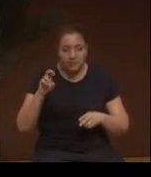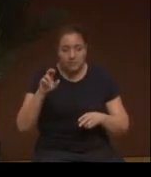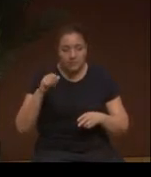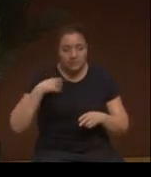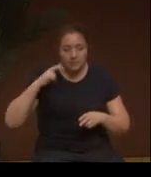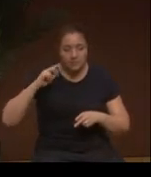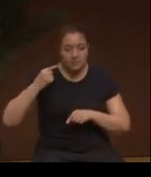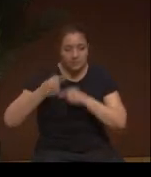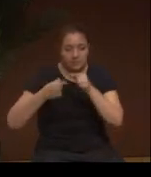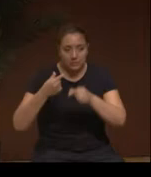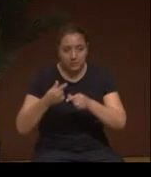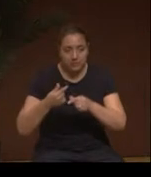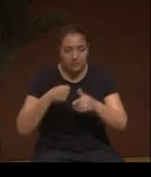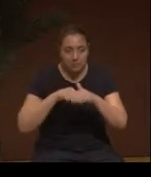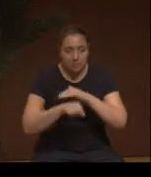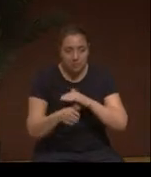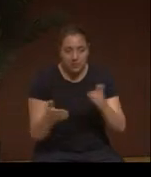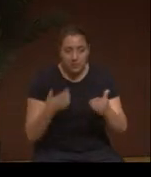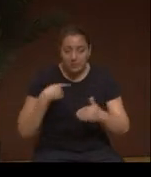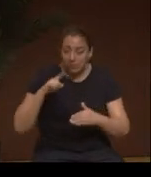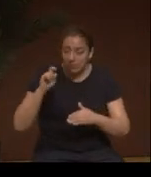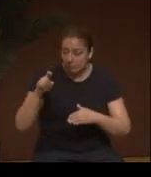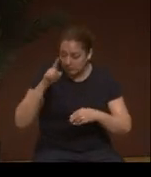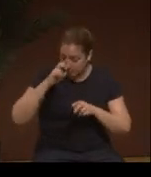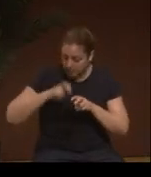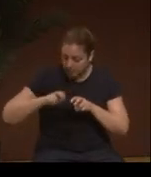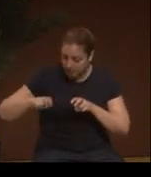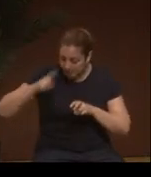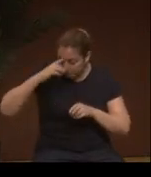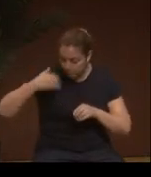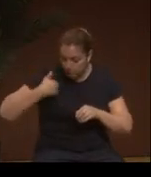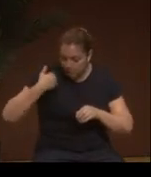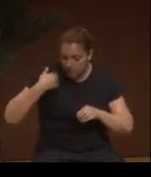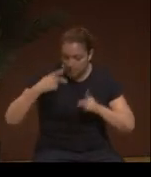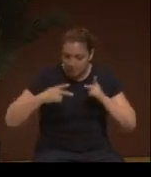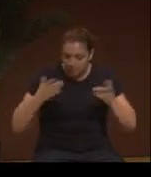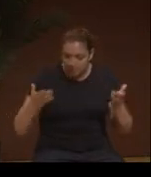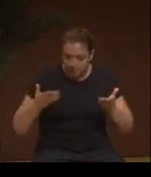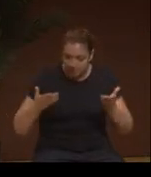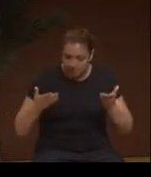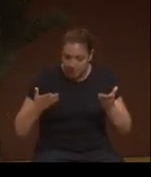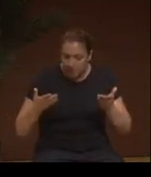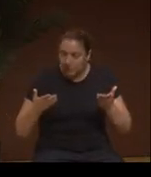My question is to the panel. F or the young people who are present,